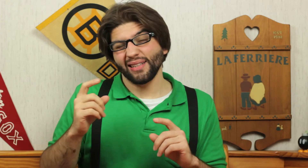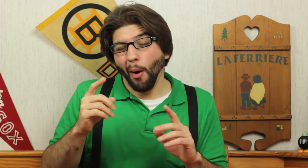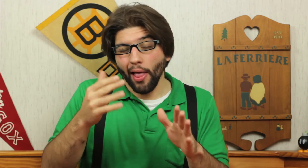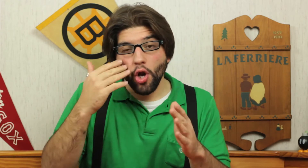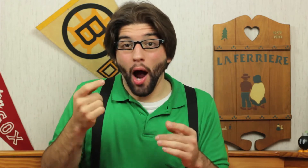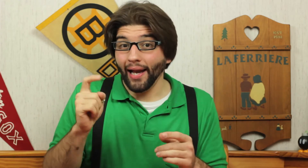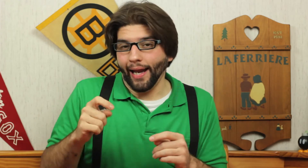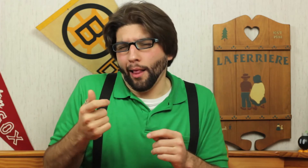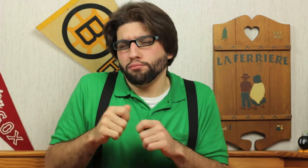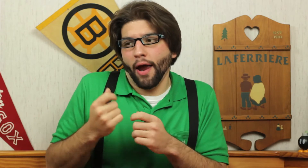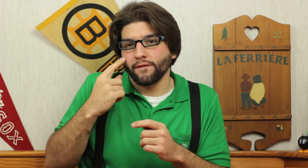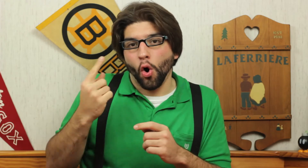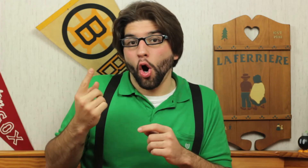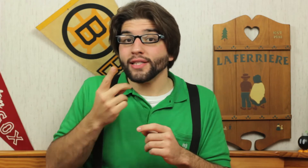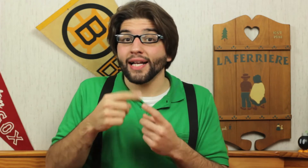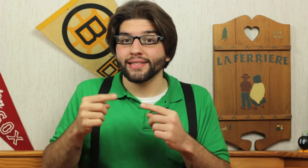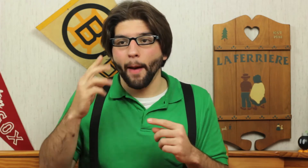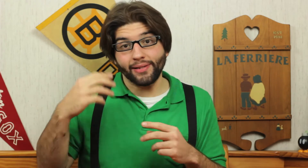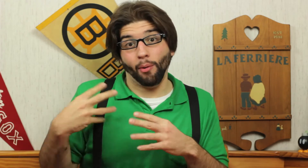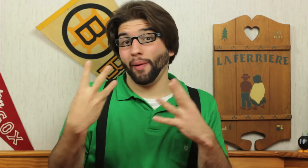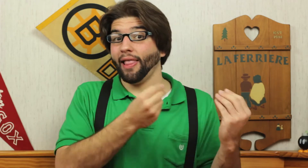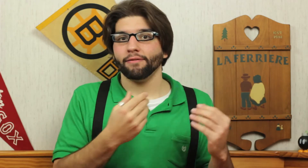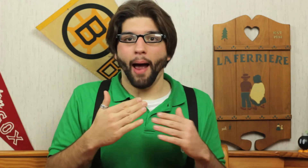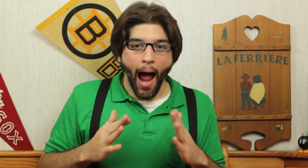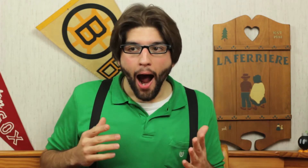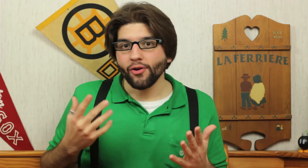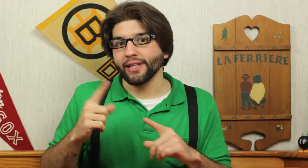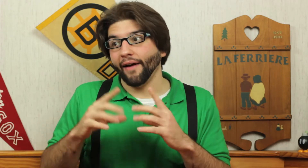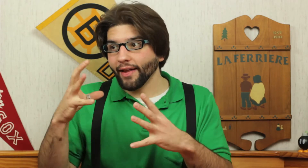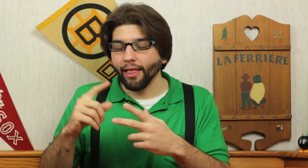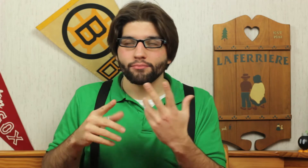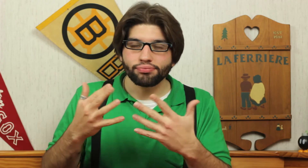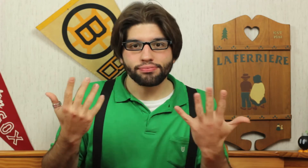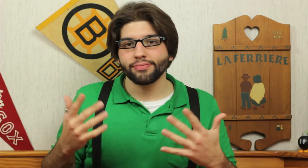But I want to let you know I need a little break for Dine & Sign because I will be leaving my house, I can't film.